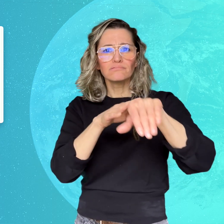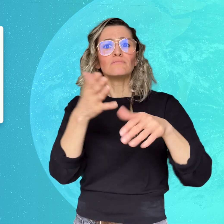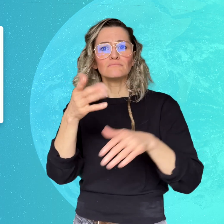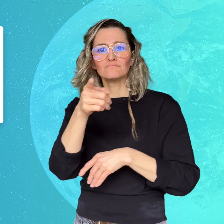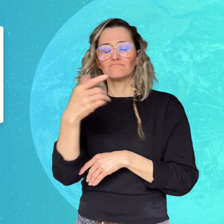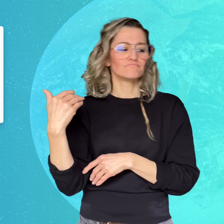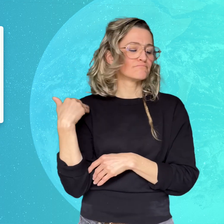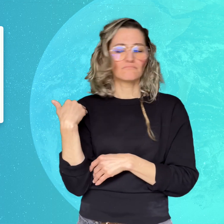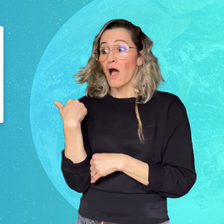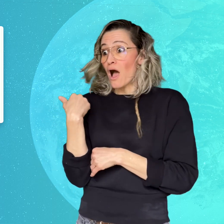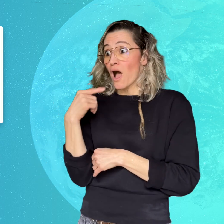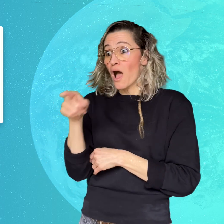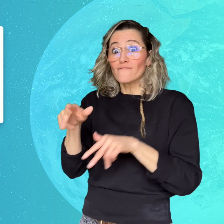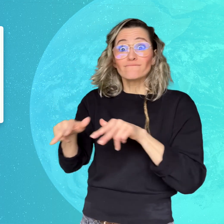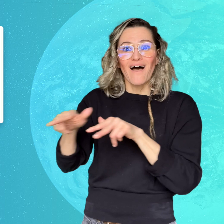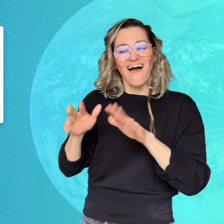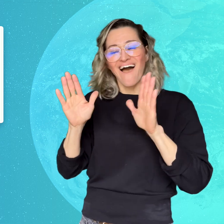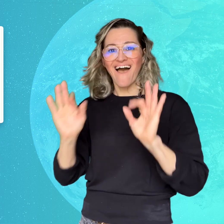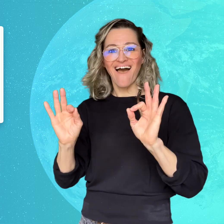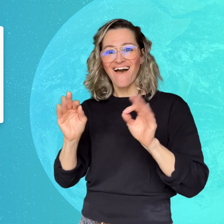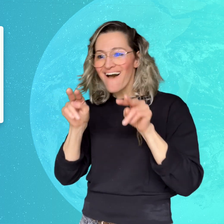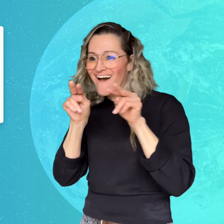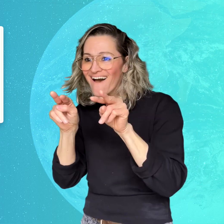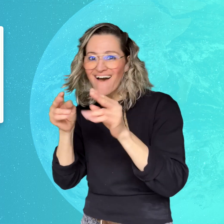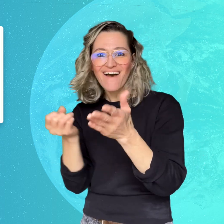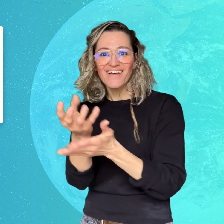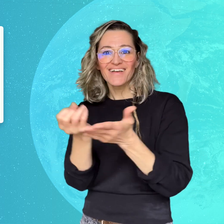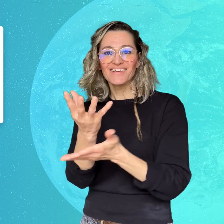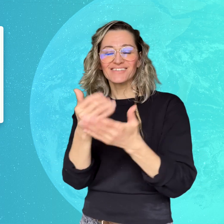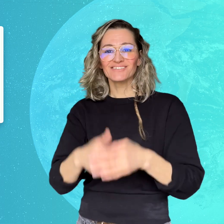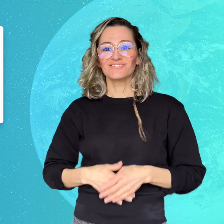so that you'll never miss a video!